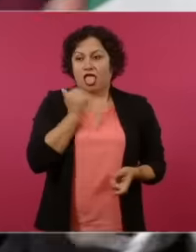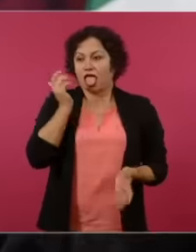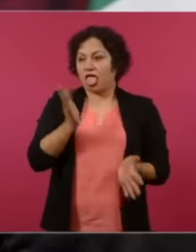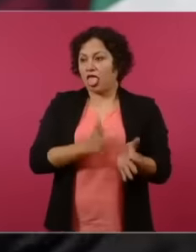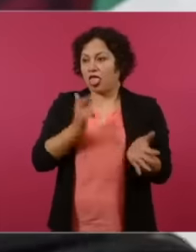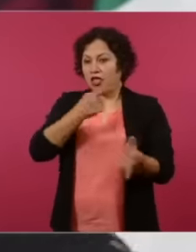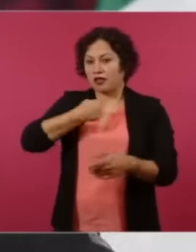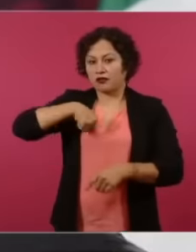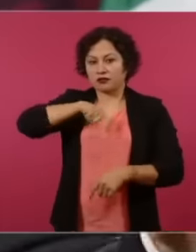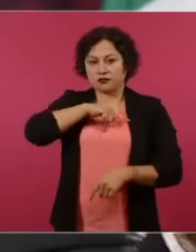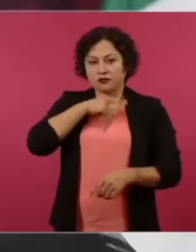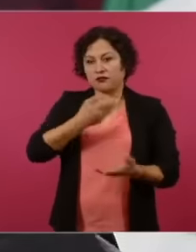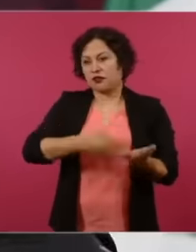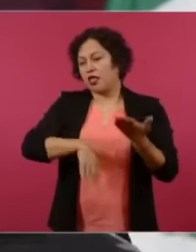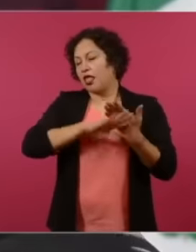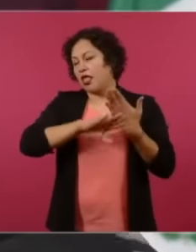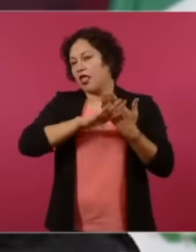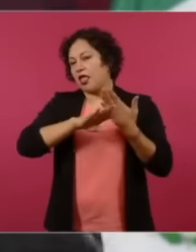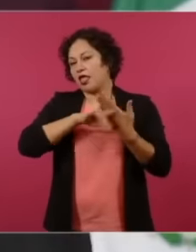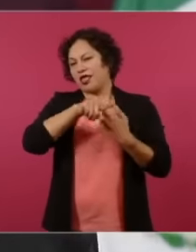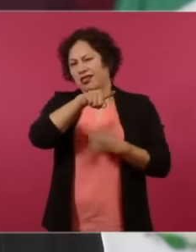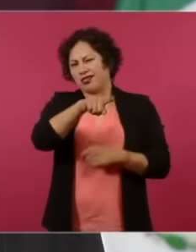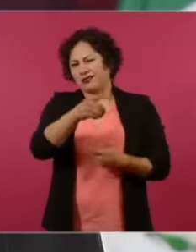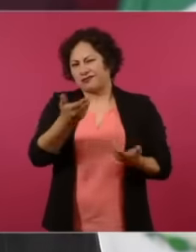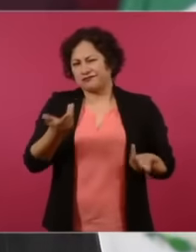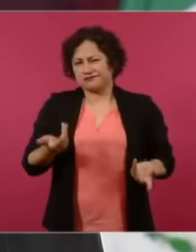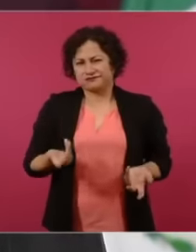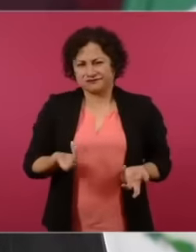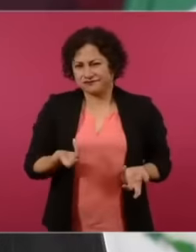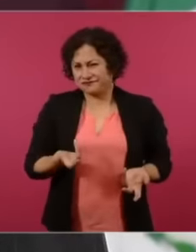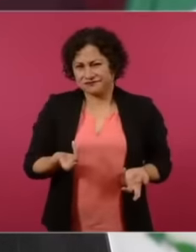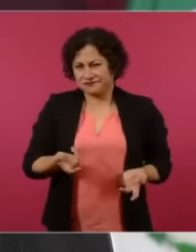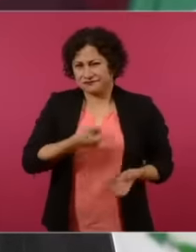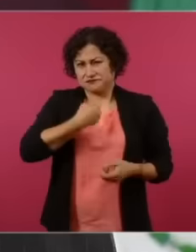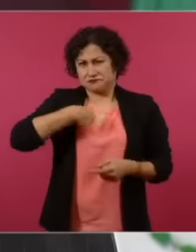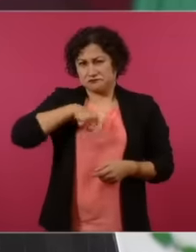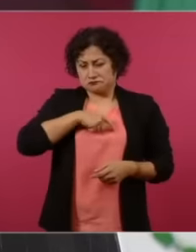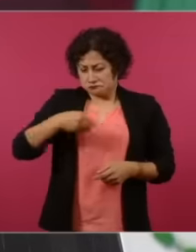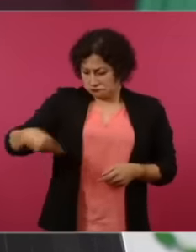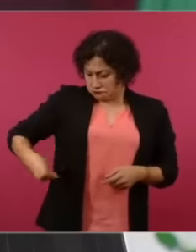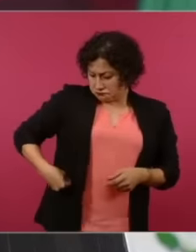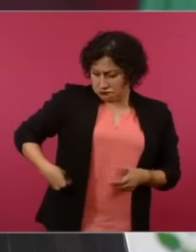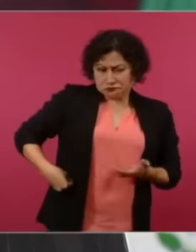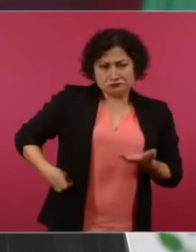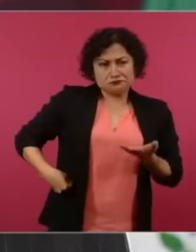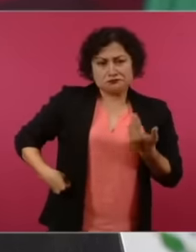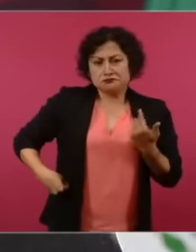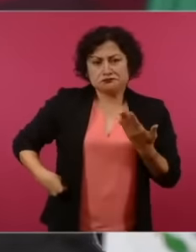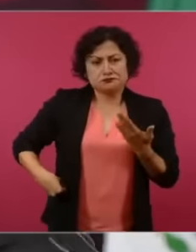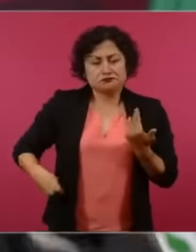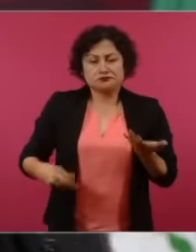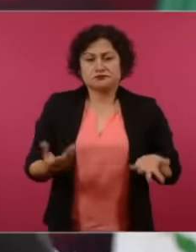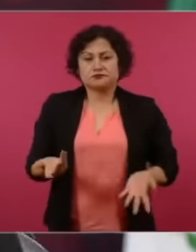is our fault and don't worry